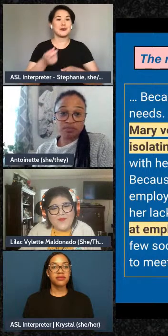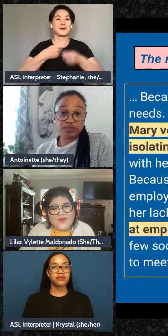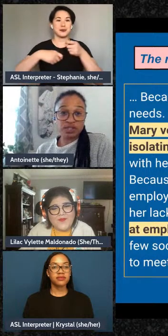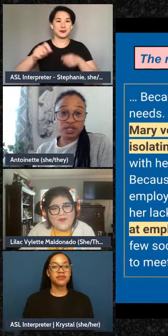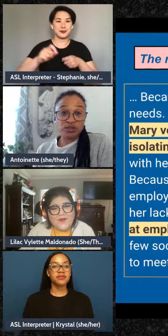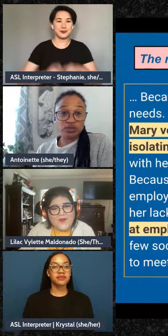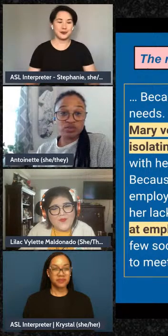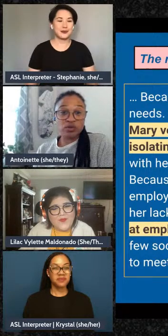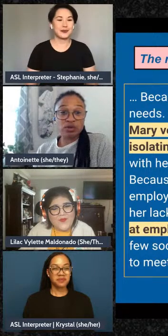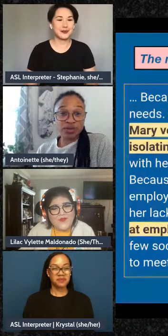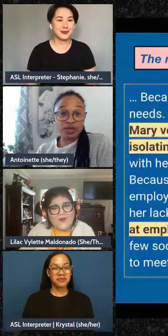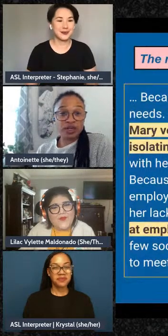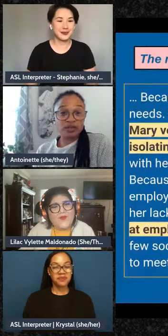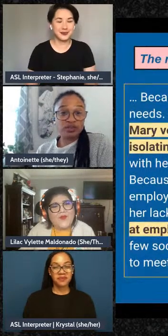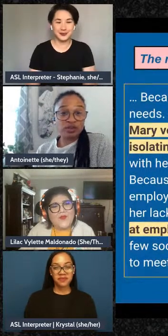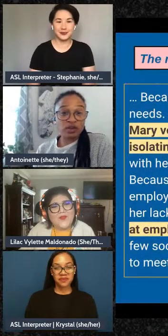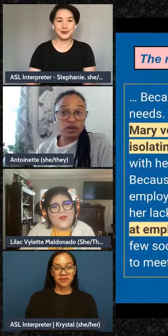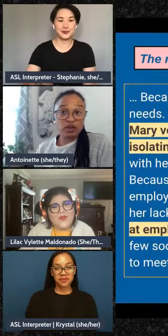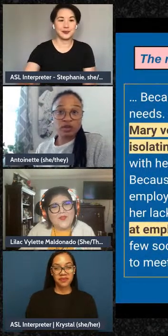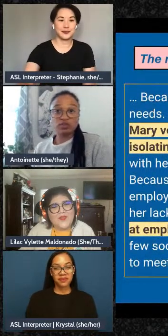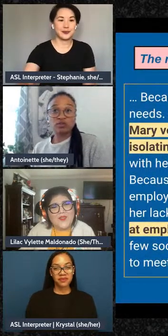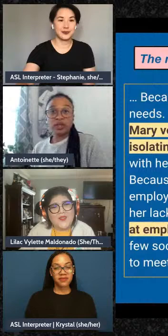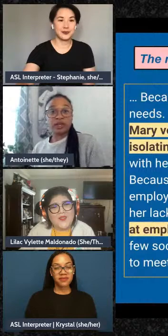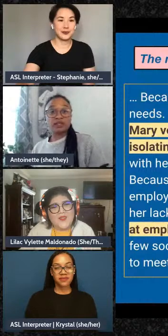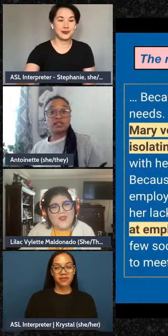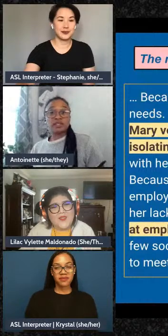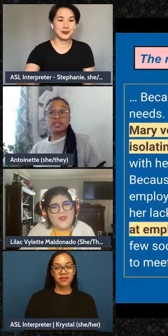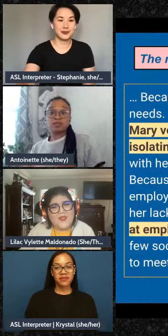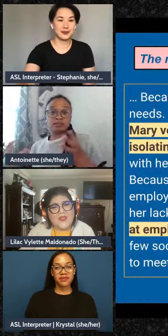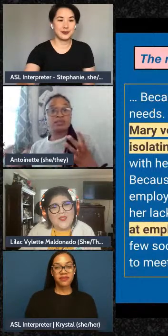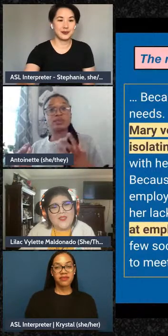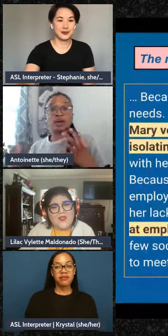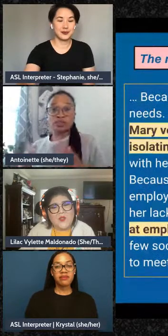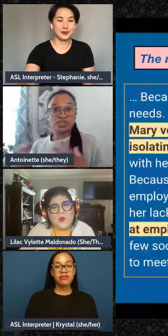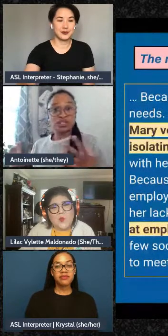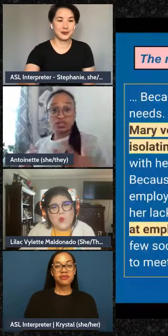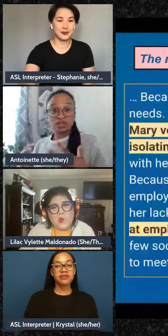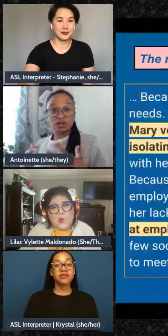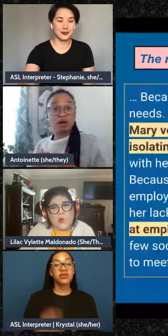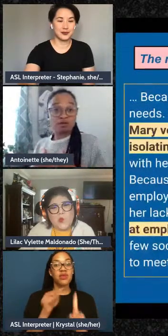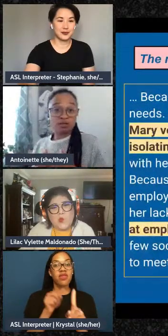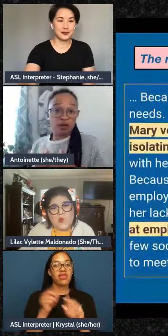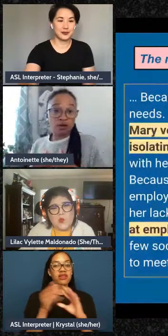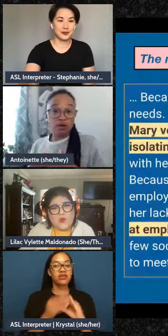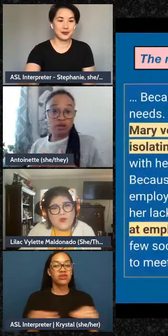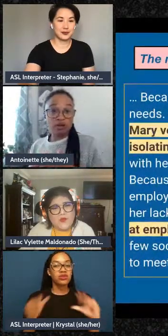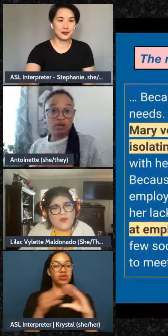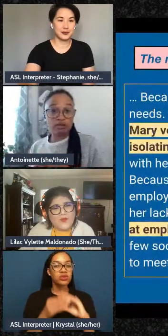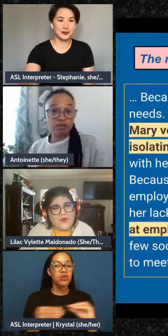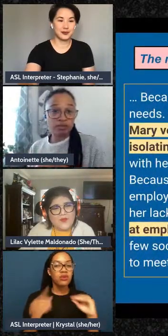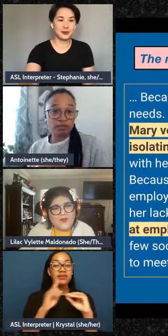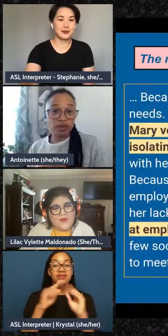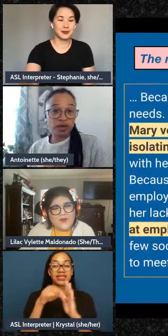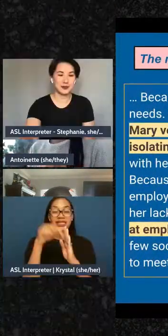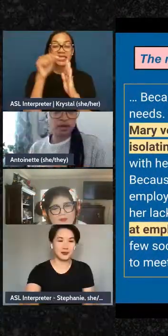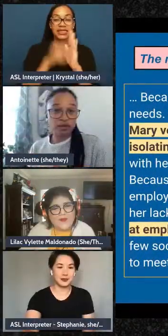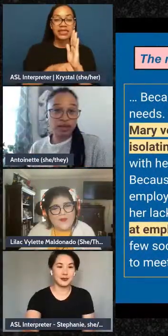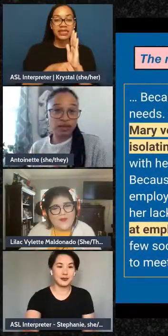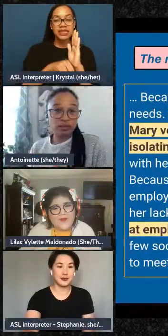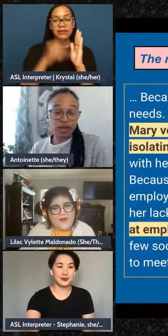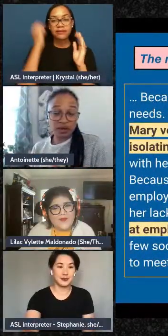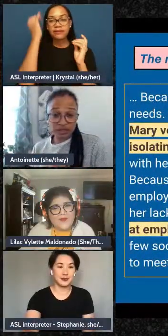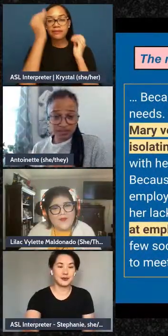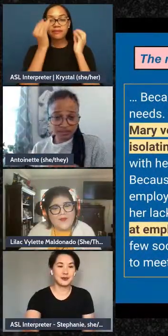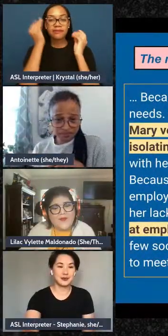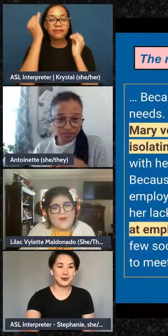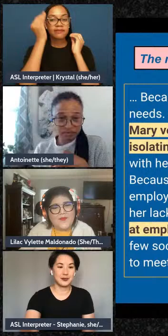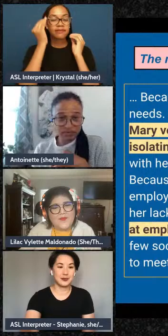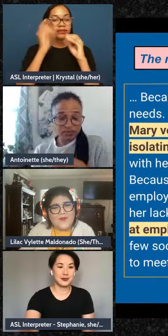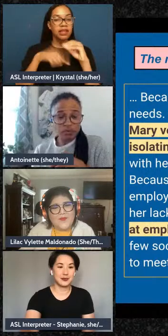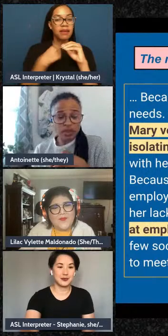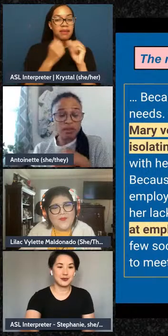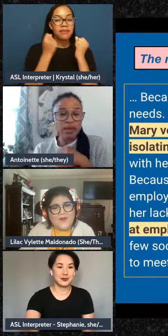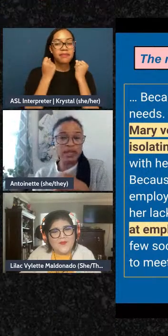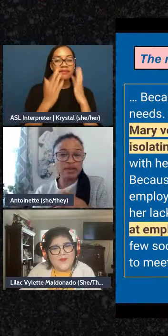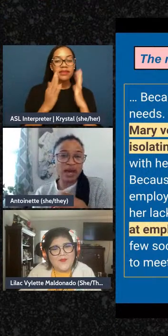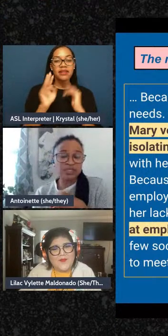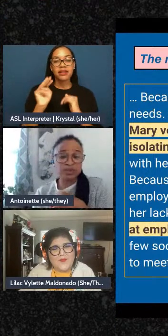particular story it's like a deep pathologization of all of-of - many of Mary's many of the aspects